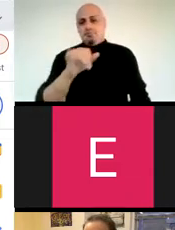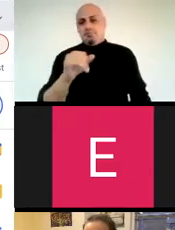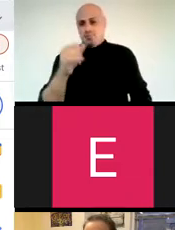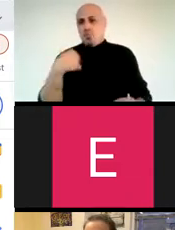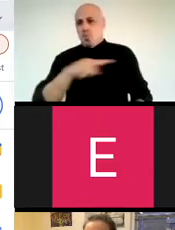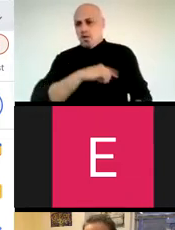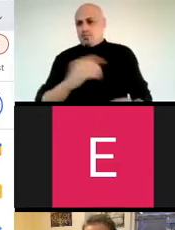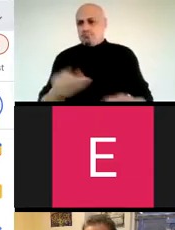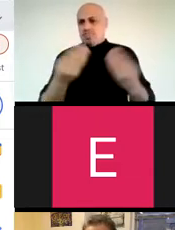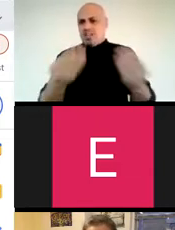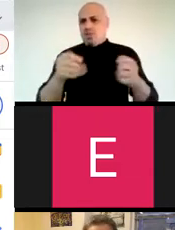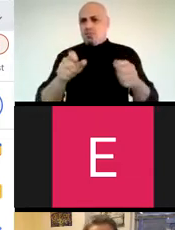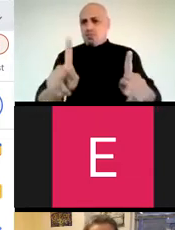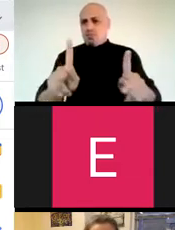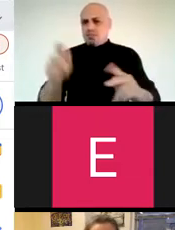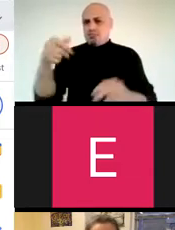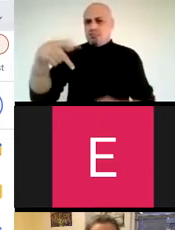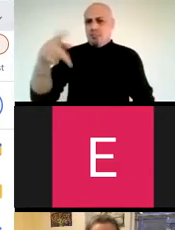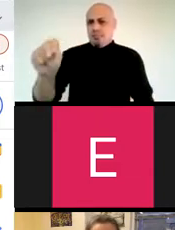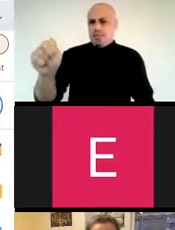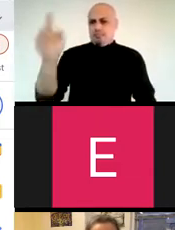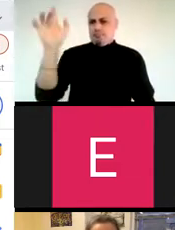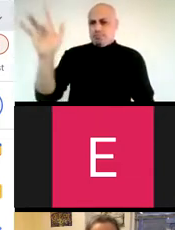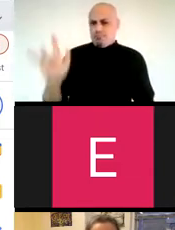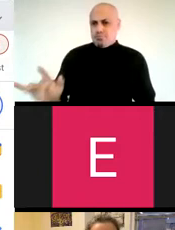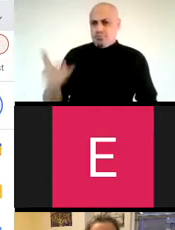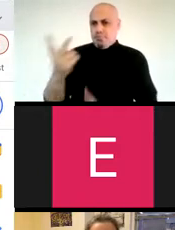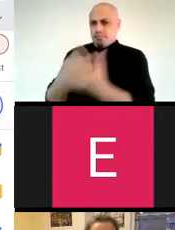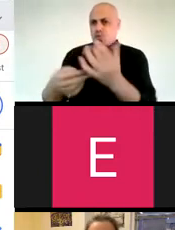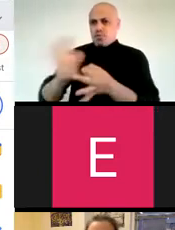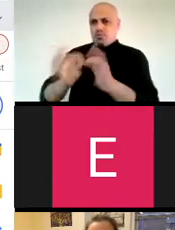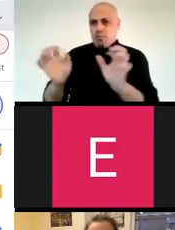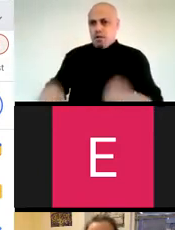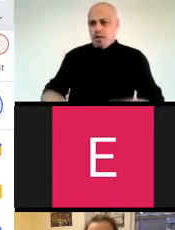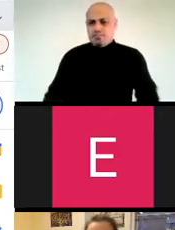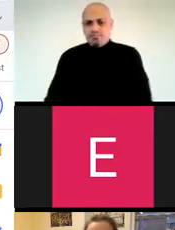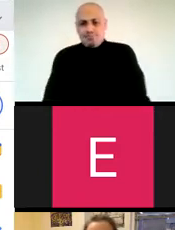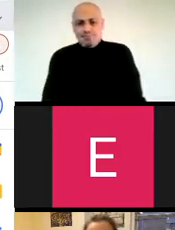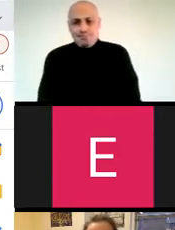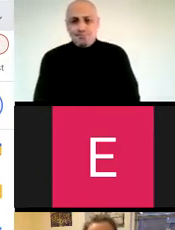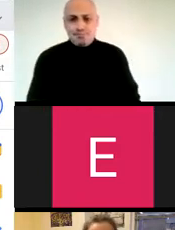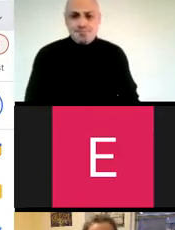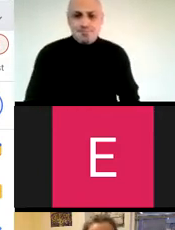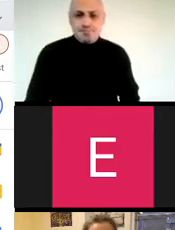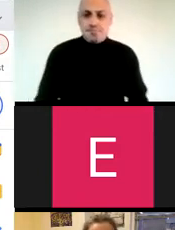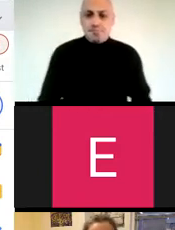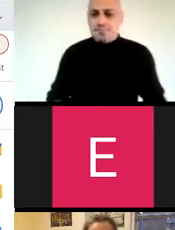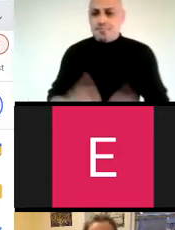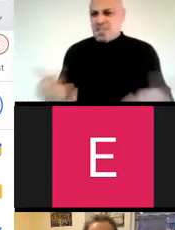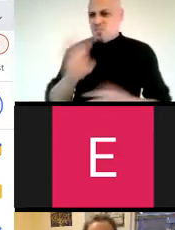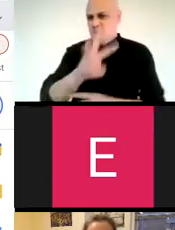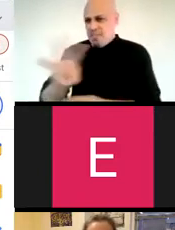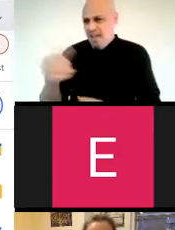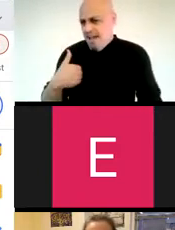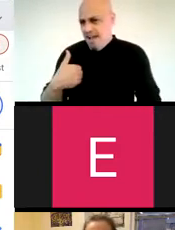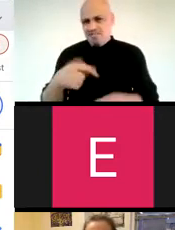Jessica Murray or me know and will grant you access. So, I won't take up too much time,